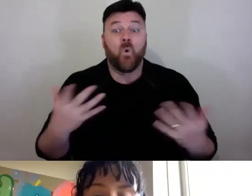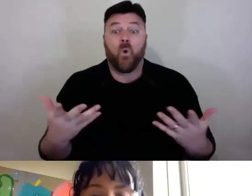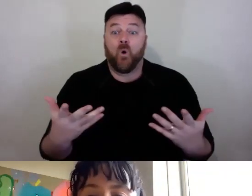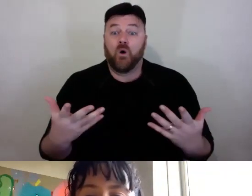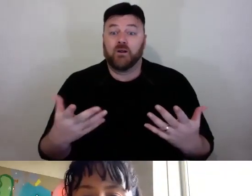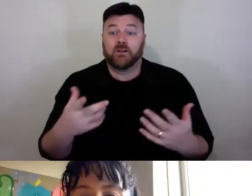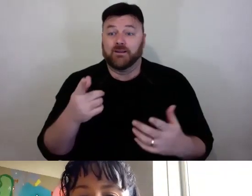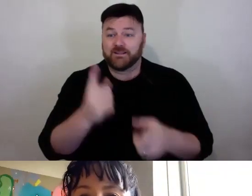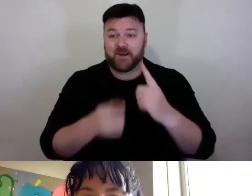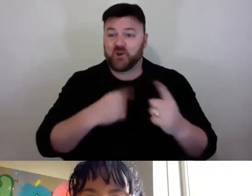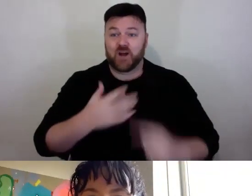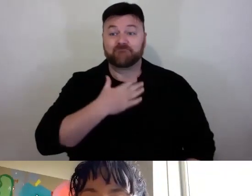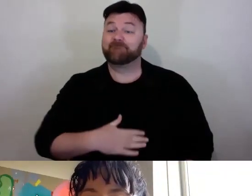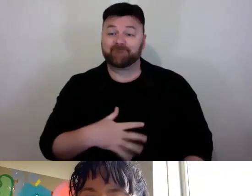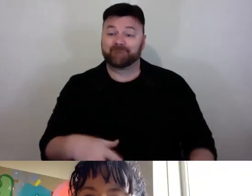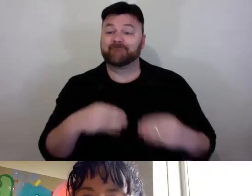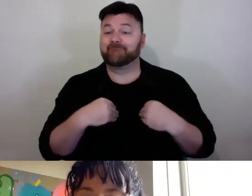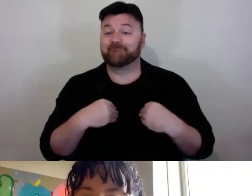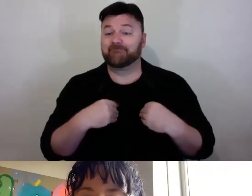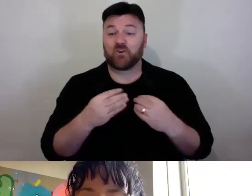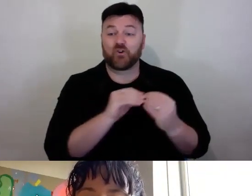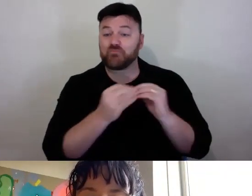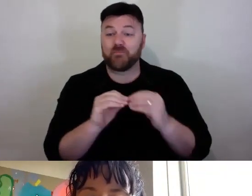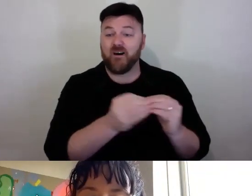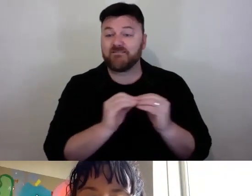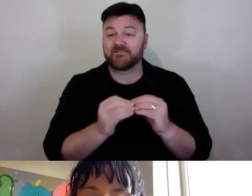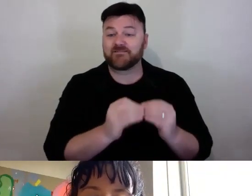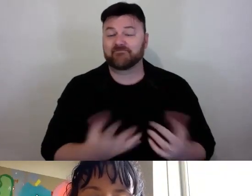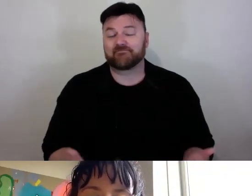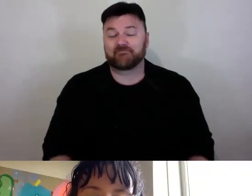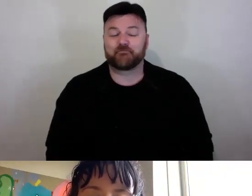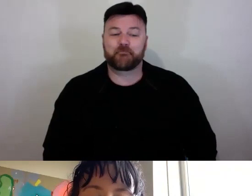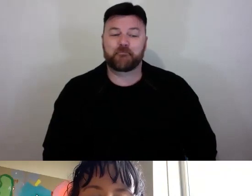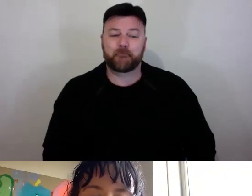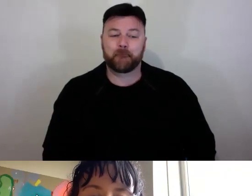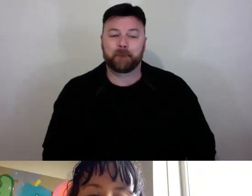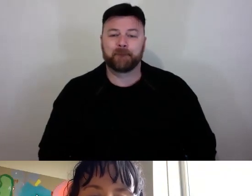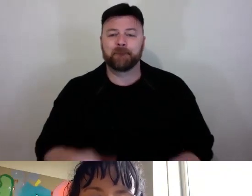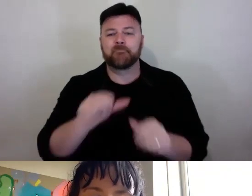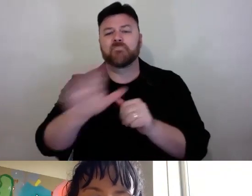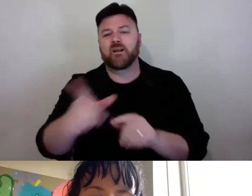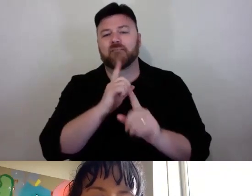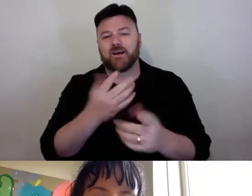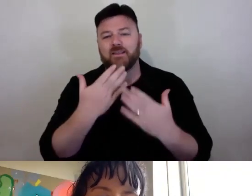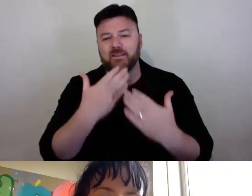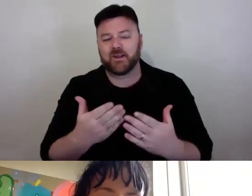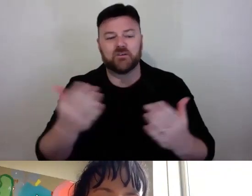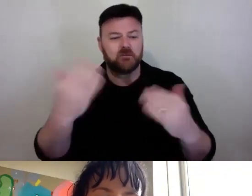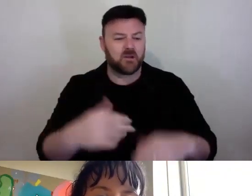Compromise is our business. Great advice. Thank you. Probably time for two more, two or three more questions.